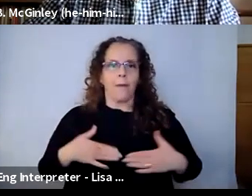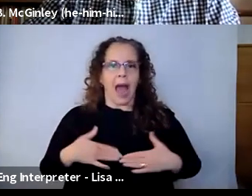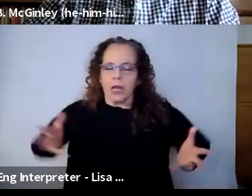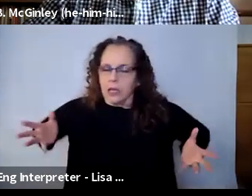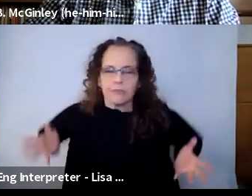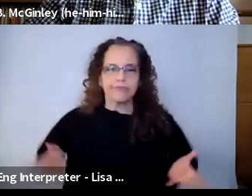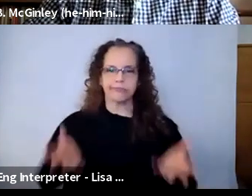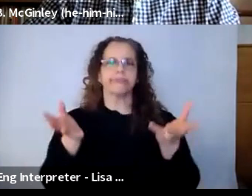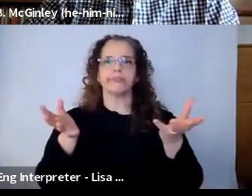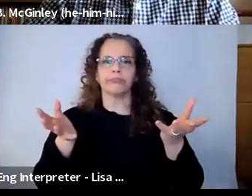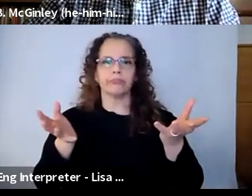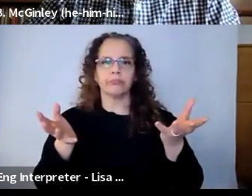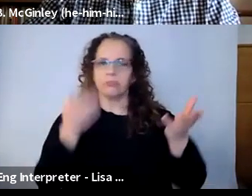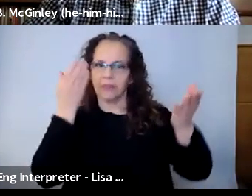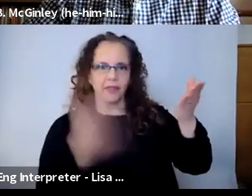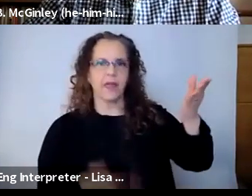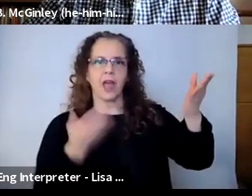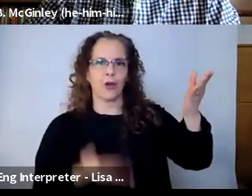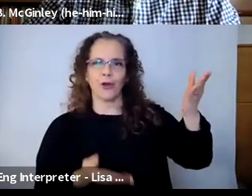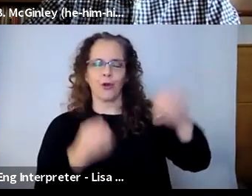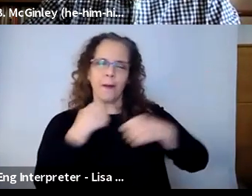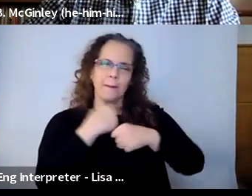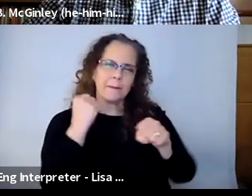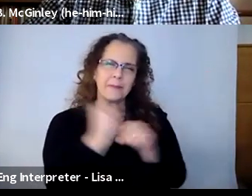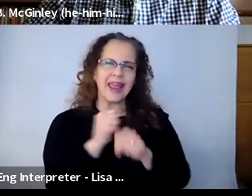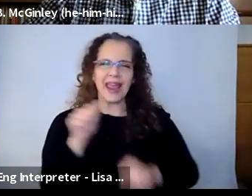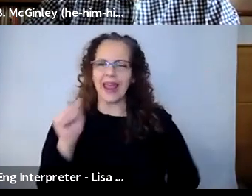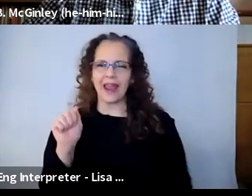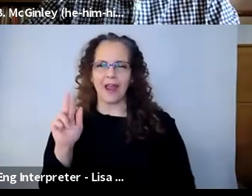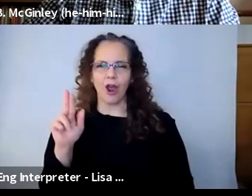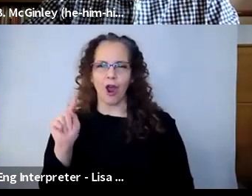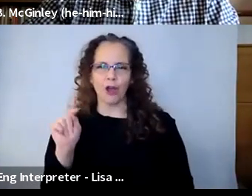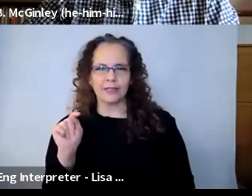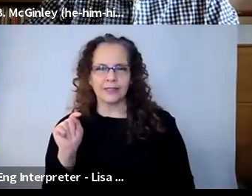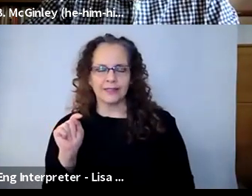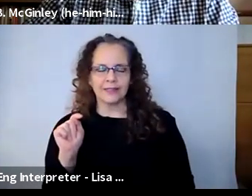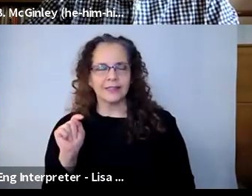is happening with arts-making. I think there's so much that has